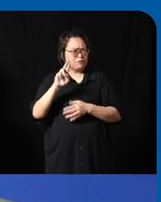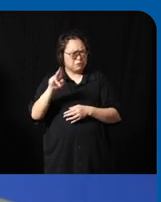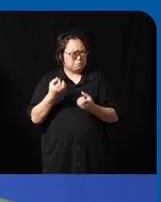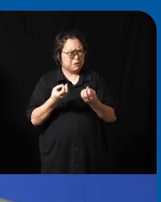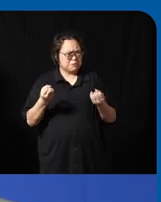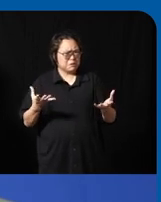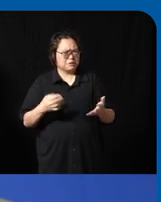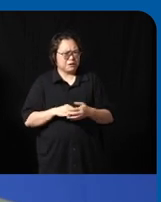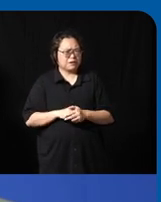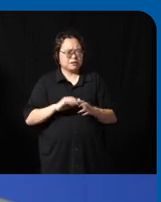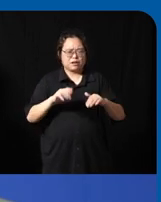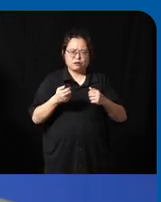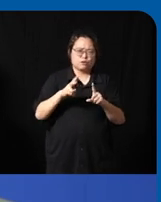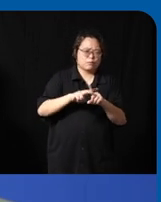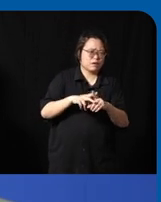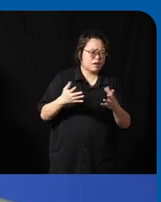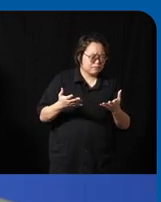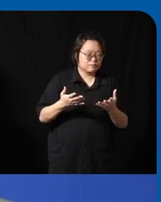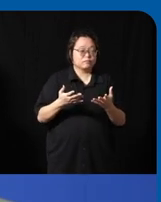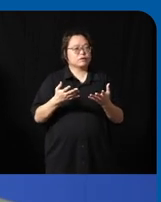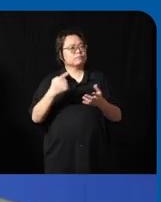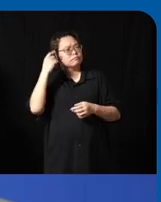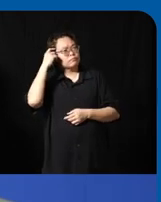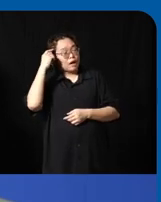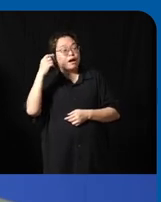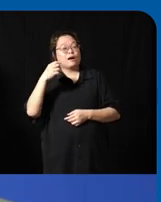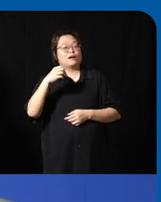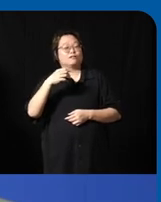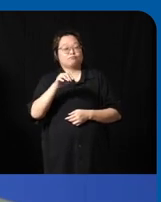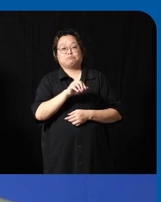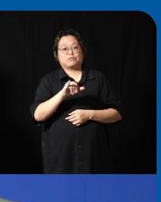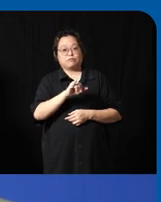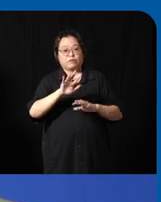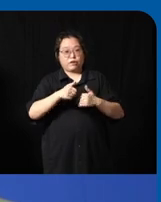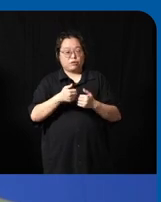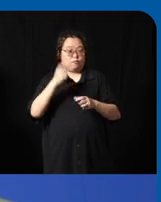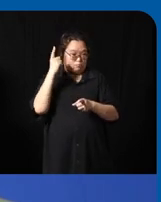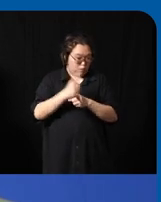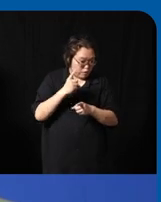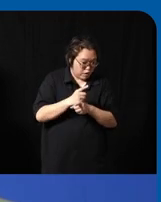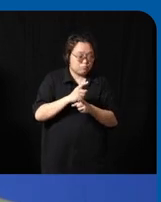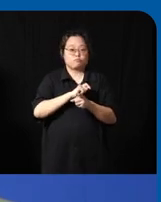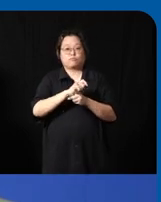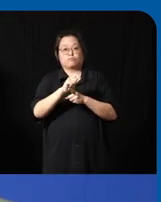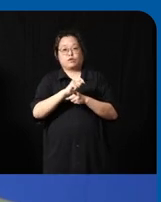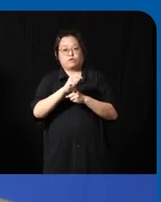so can we use check gbt uh with correct training to use it to guide persons with uh intellectual